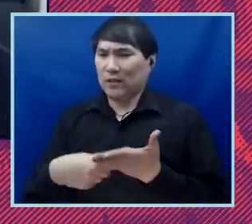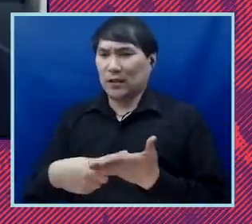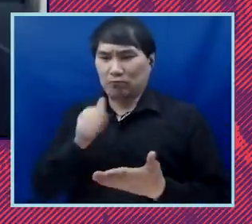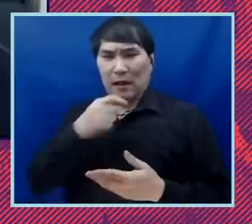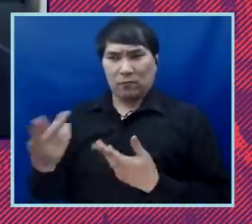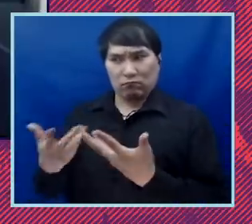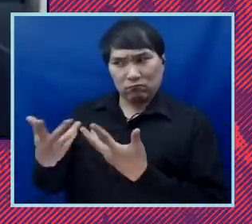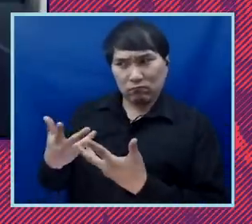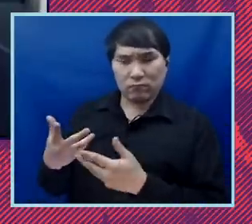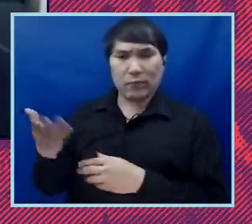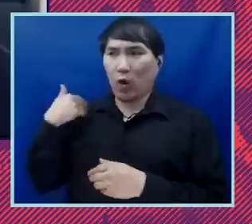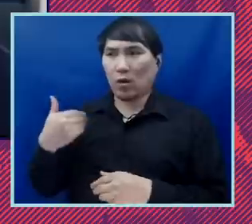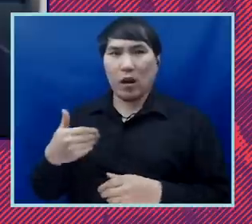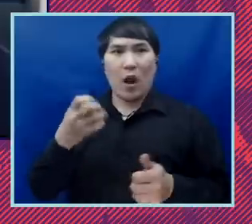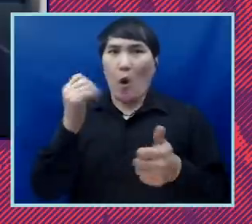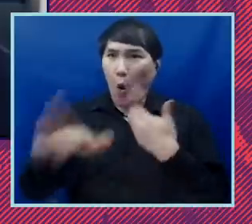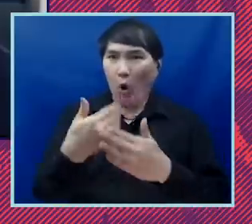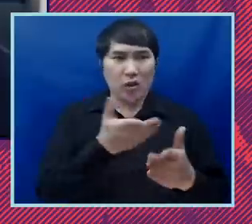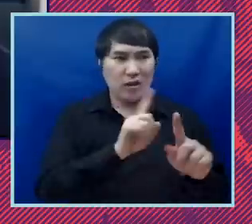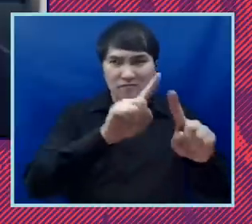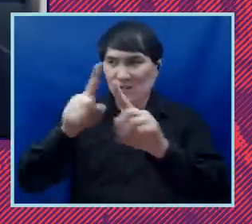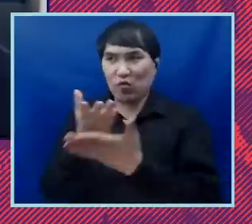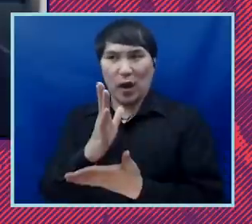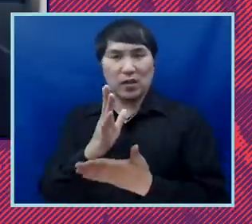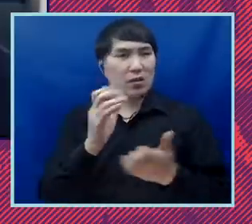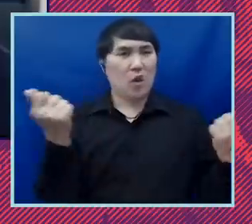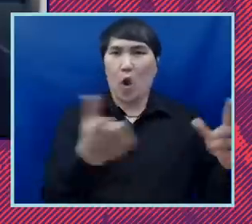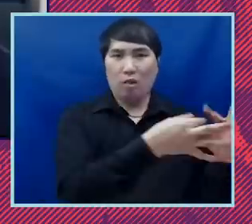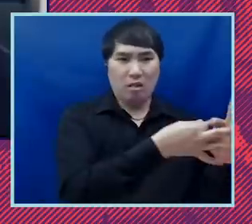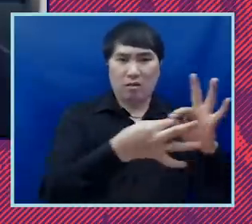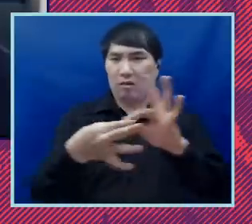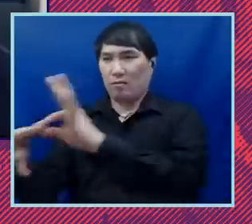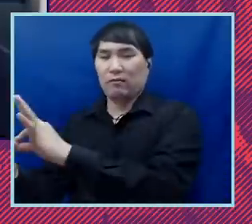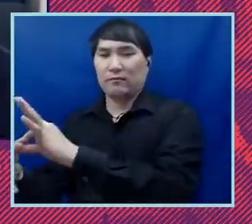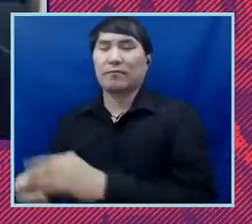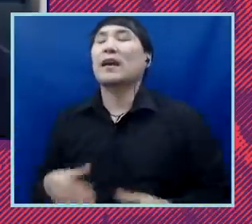connected these rights are. I also wanted to get your thoughts on